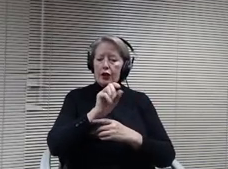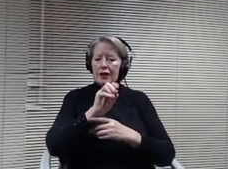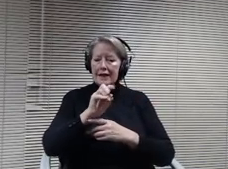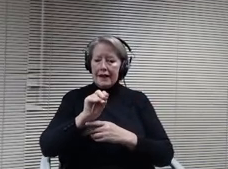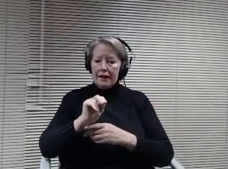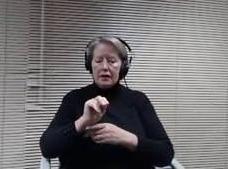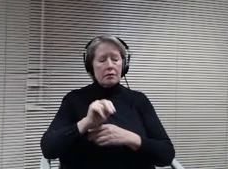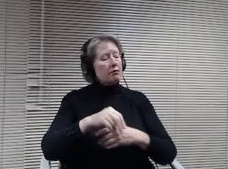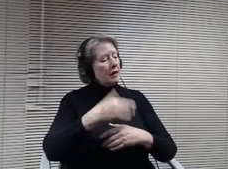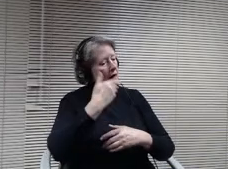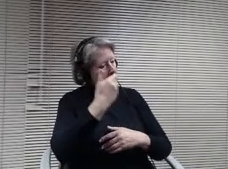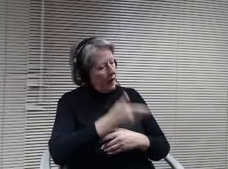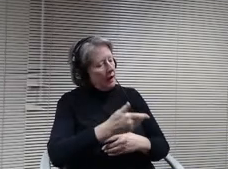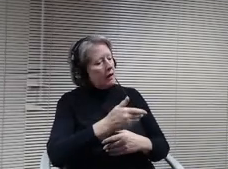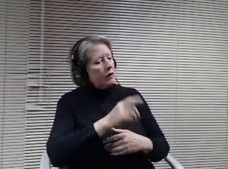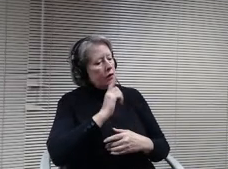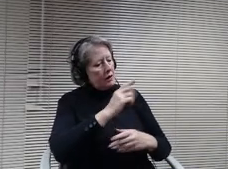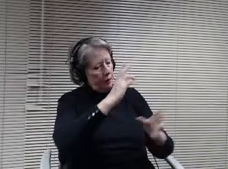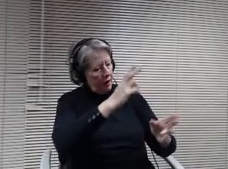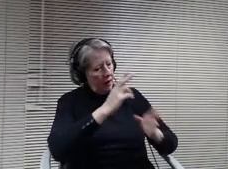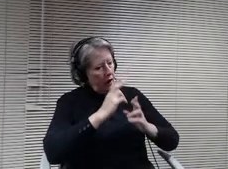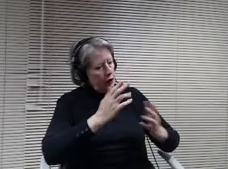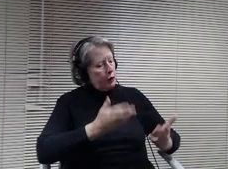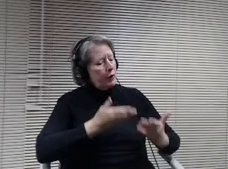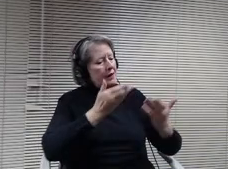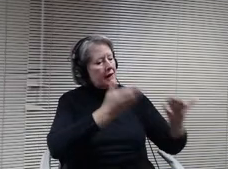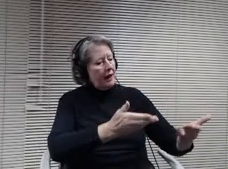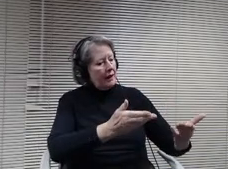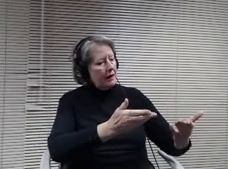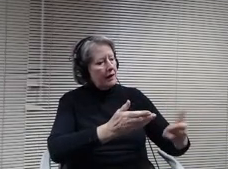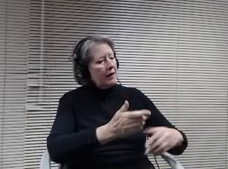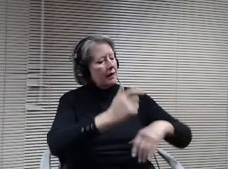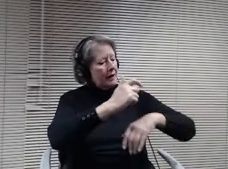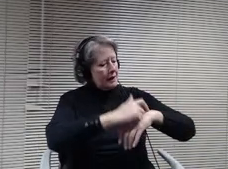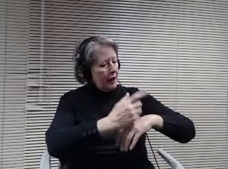times. You've fallen with the practice of 6:00 o'clock, so I